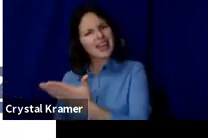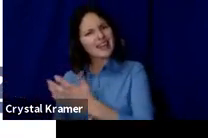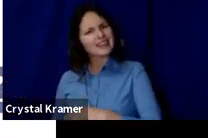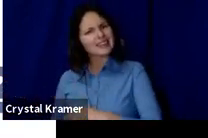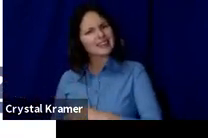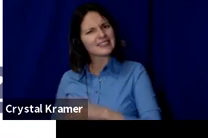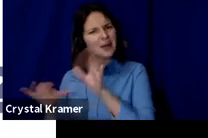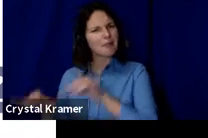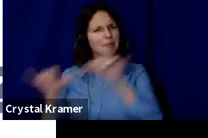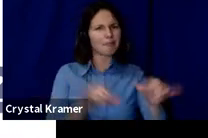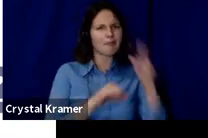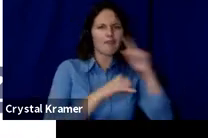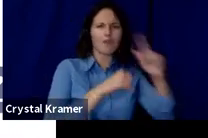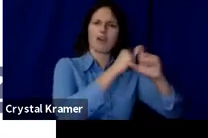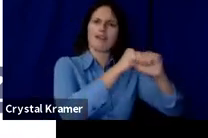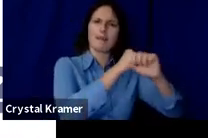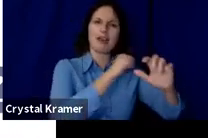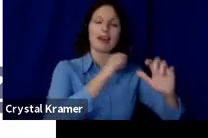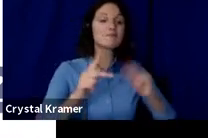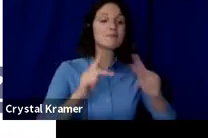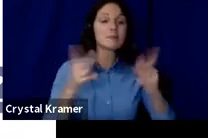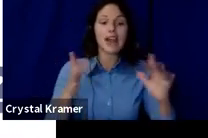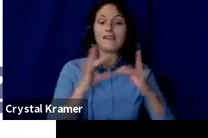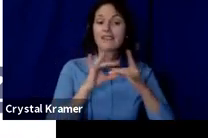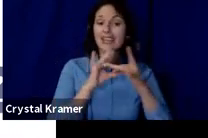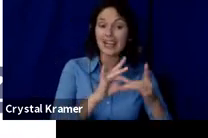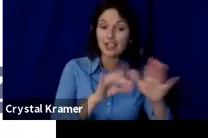donations and you've given them their rewards, say thank you.